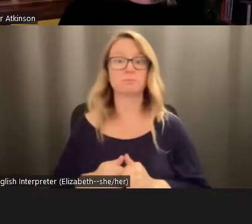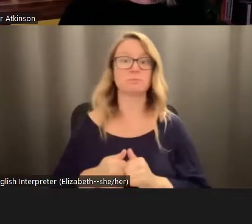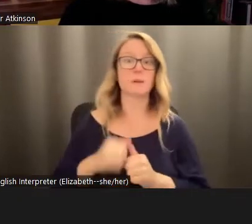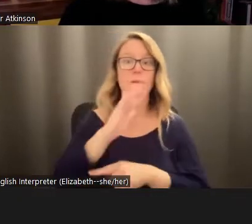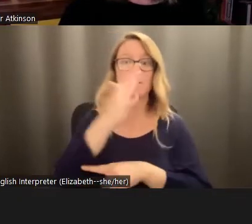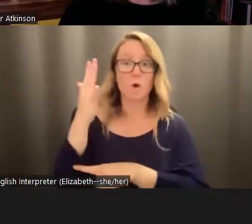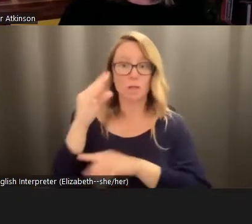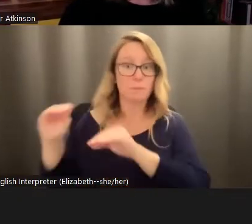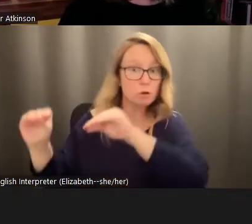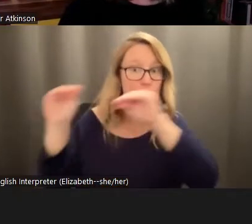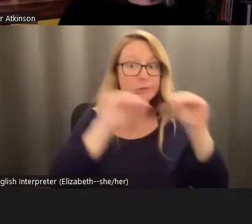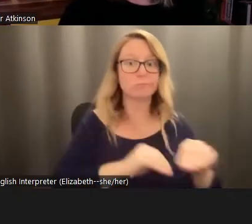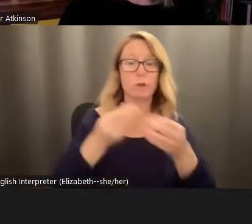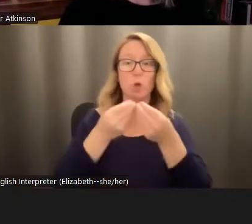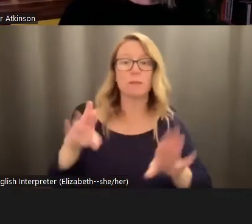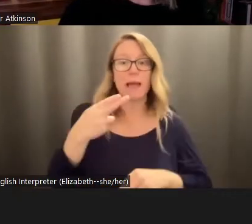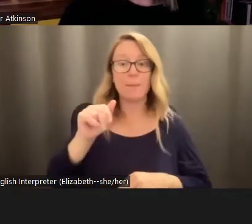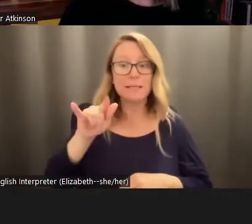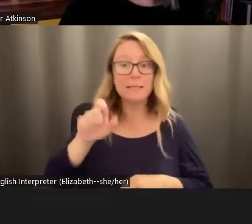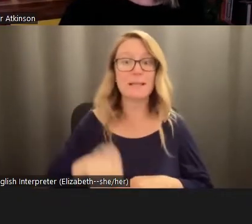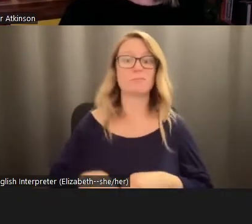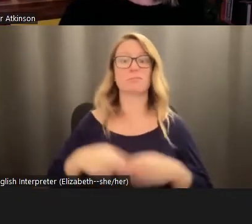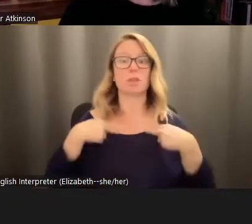habitat loss, human health, cultural loss, melting ice